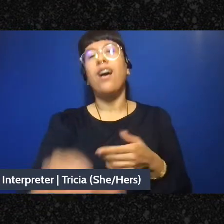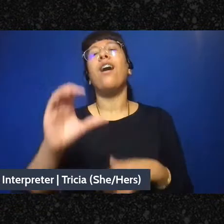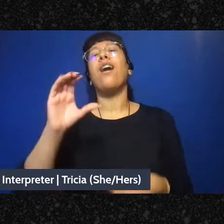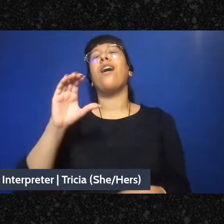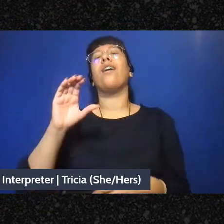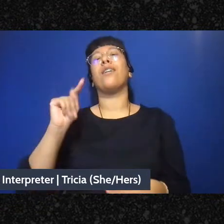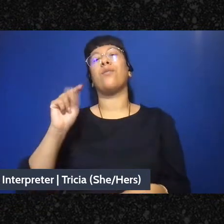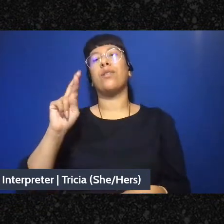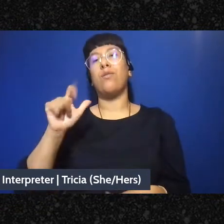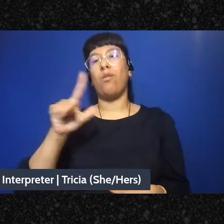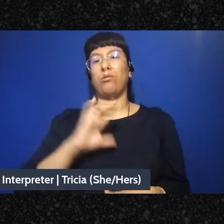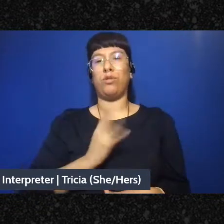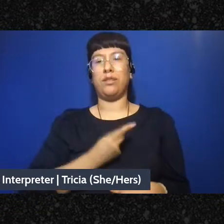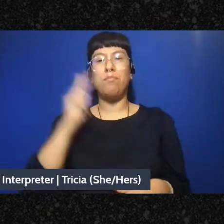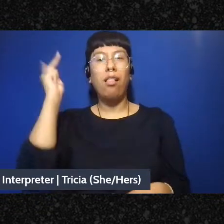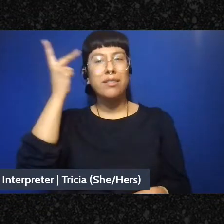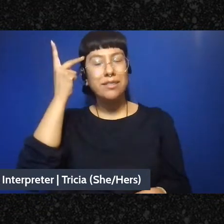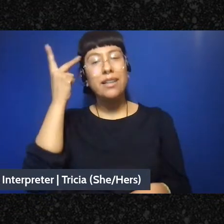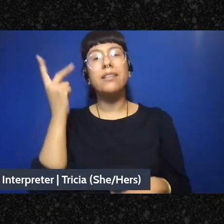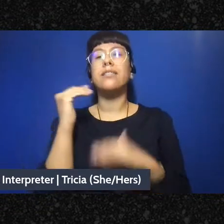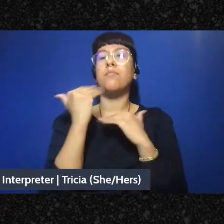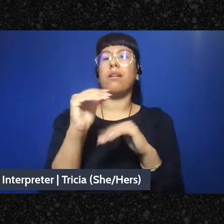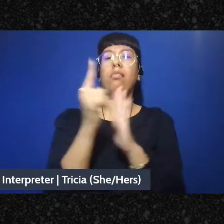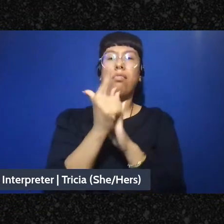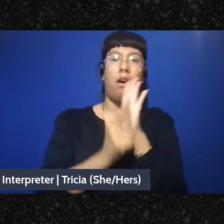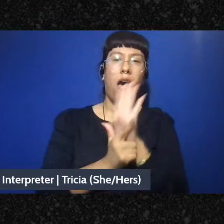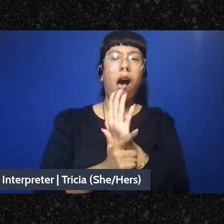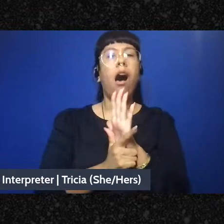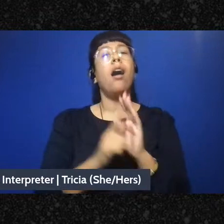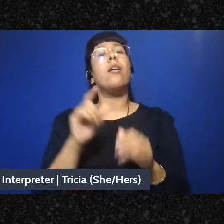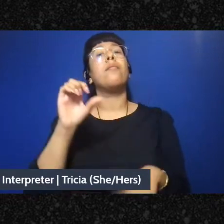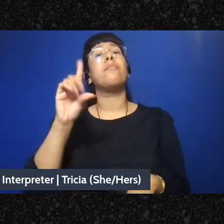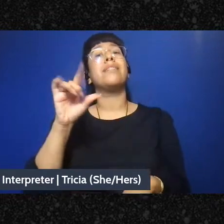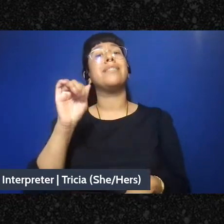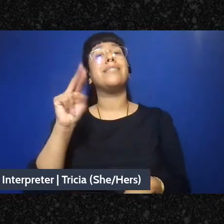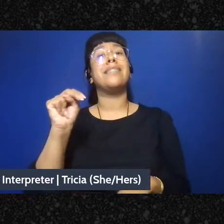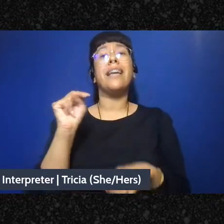social movements and prisons, borders, poverty, and war for over two decades.